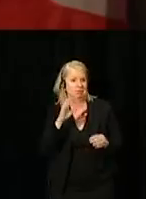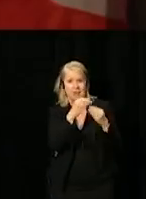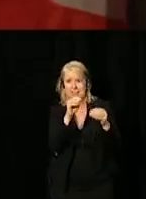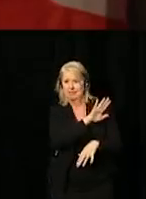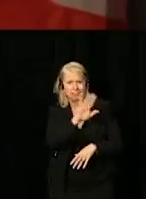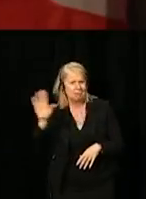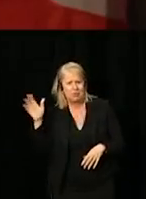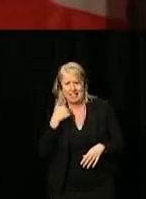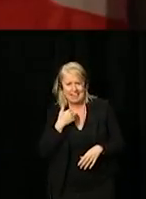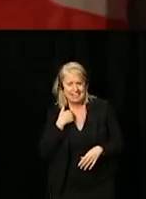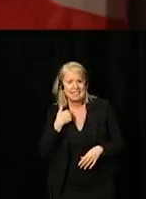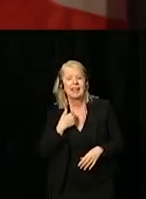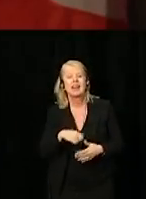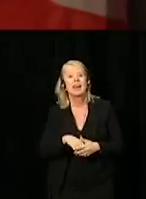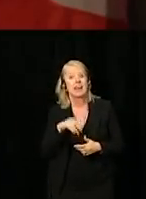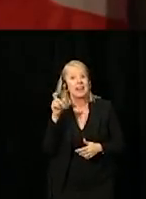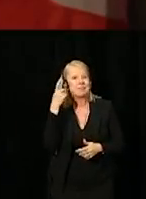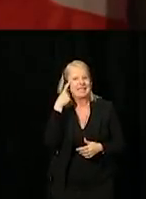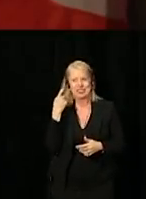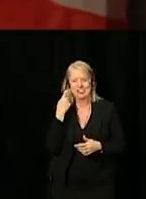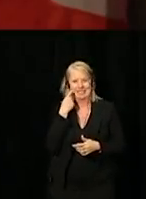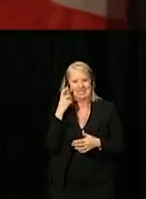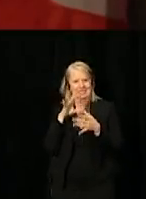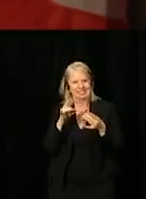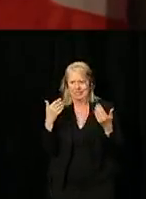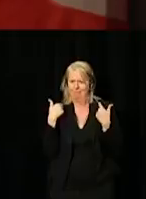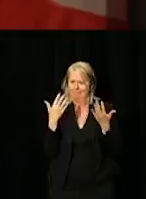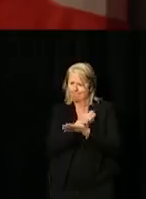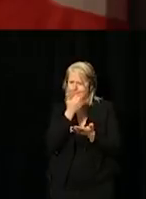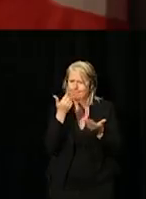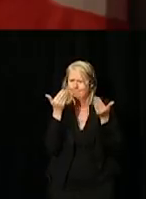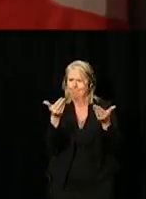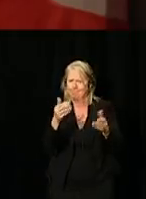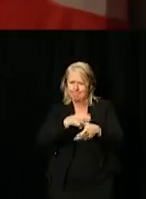and the Minister just told us to get to work,